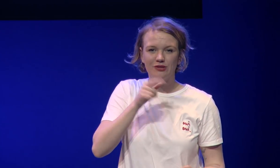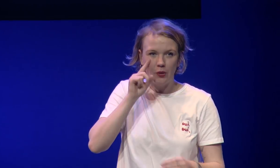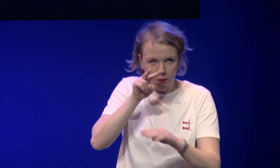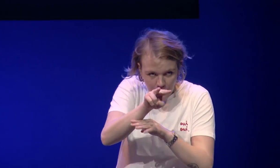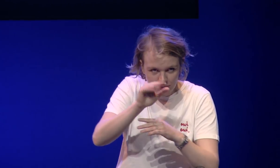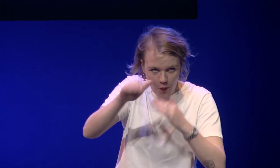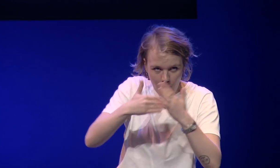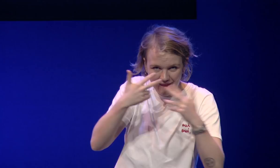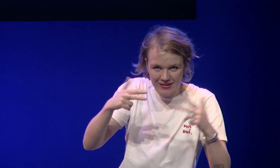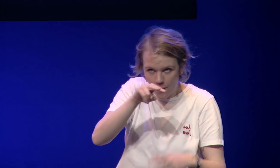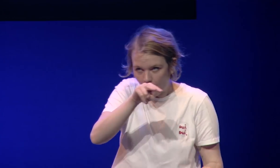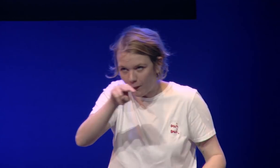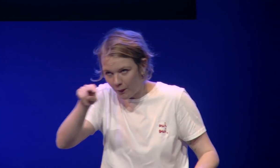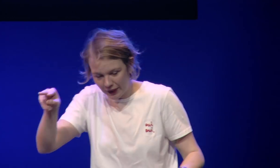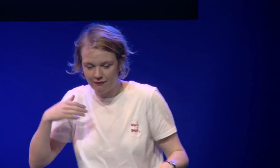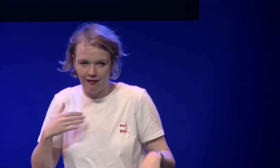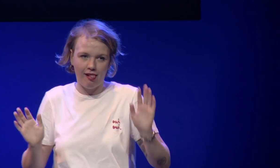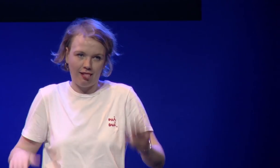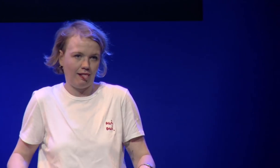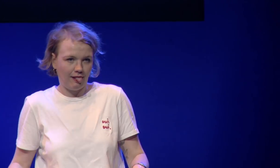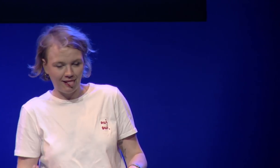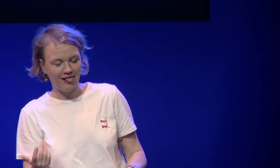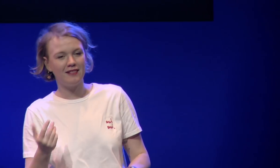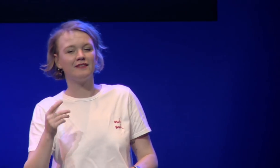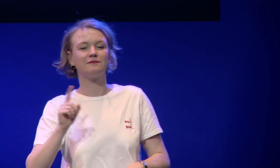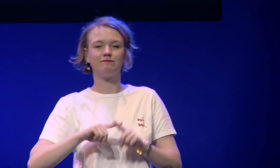don't have the patience to look through the whole video just to find one bit of